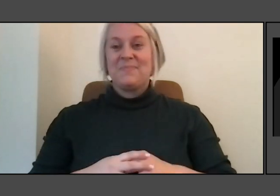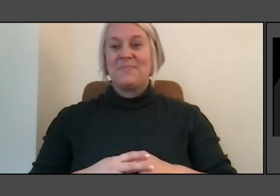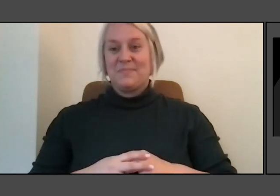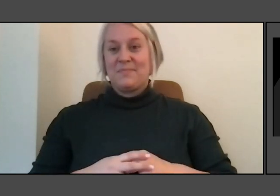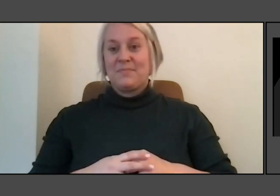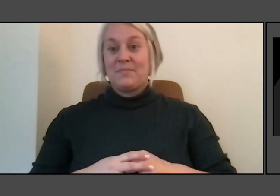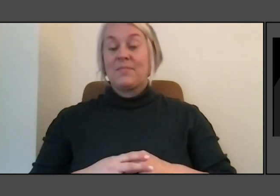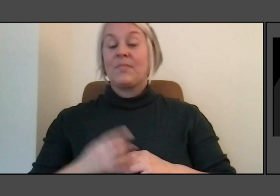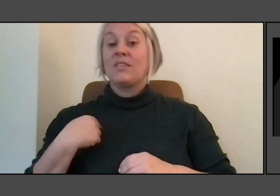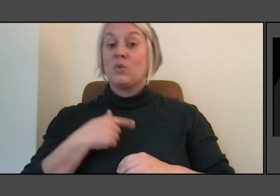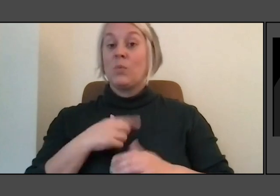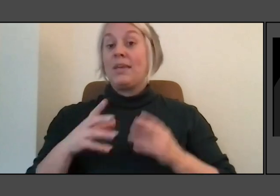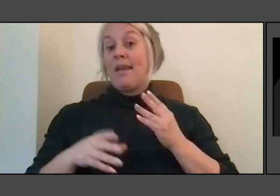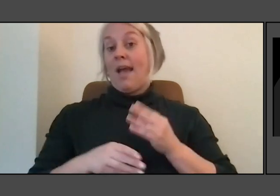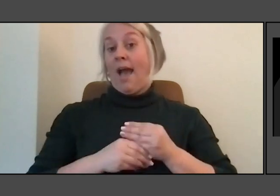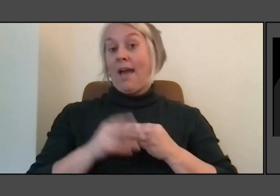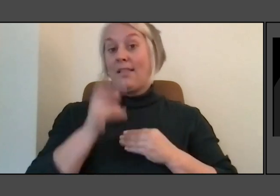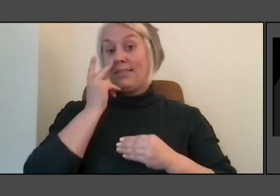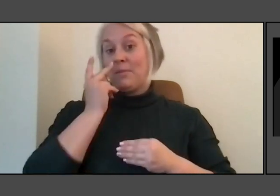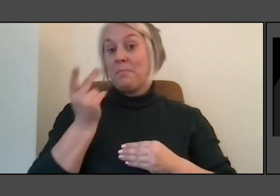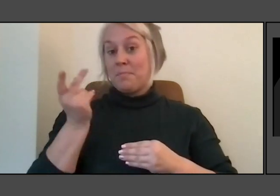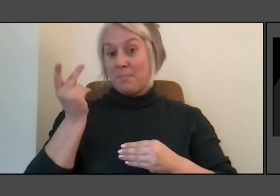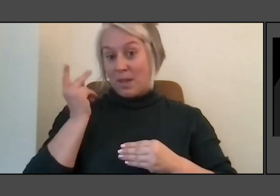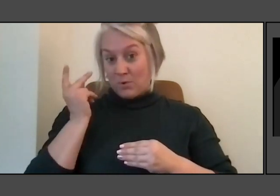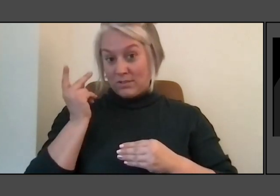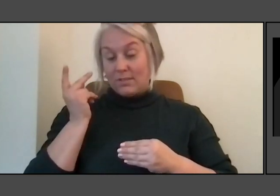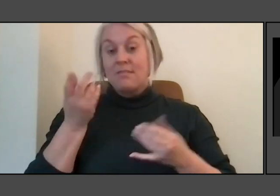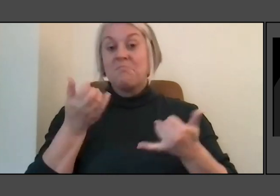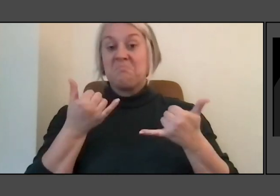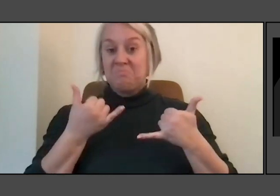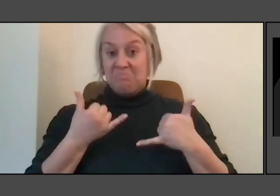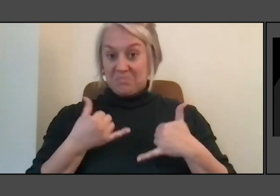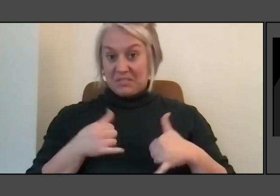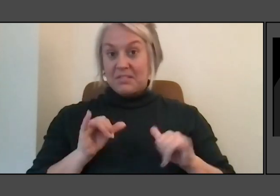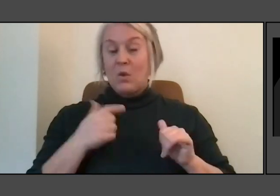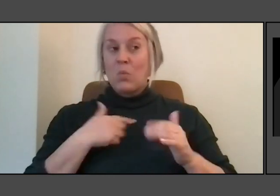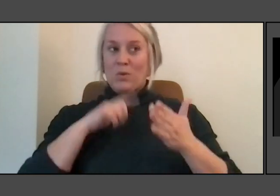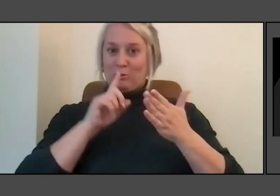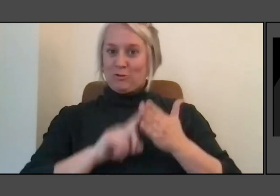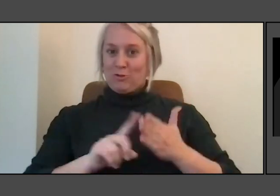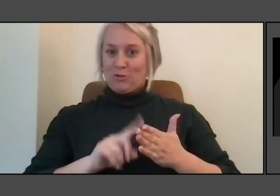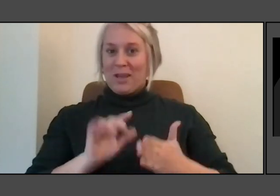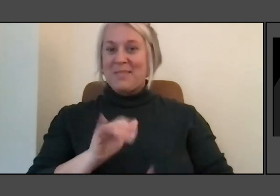So in that sense, it's still very we check the memories because every now and then you get memories.